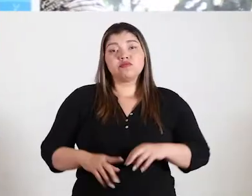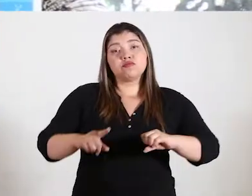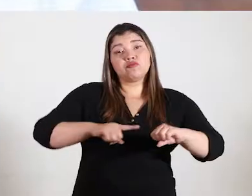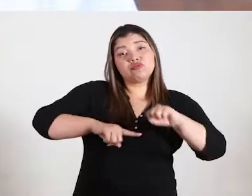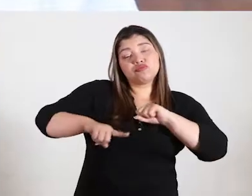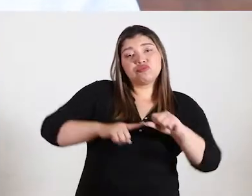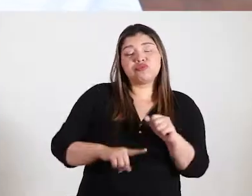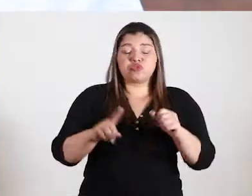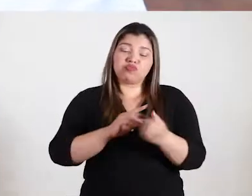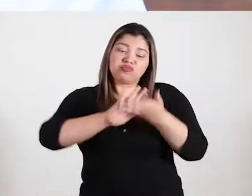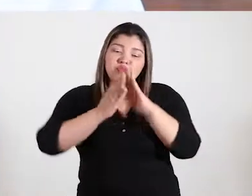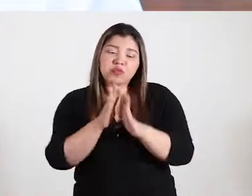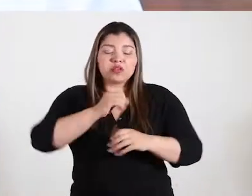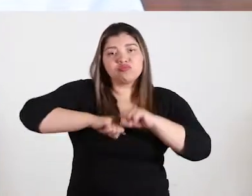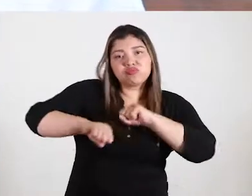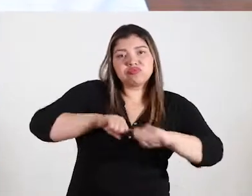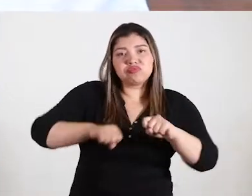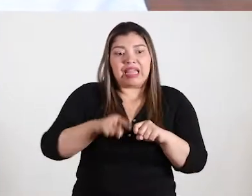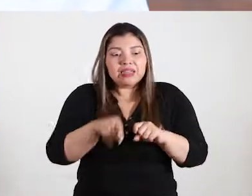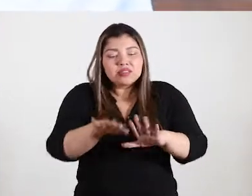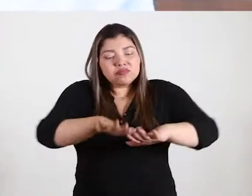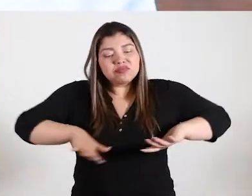The Community Management has been a space that has allowed train those empirical